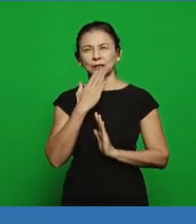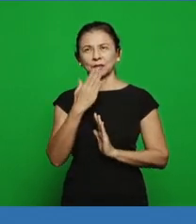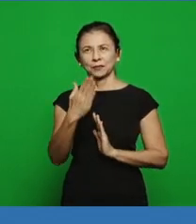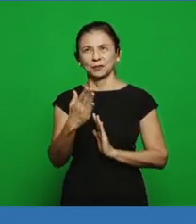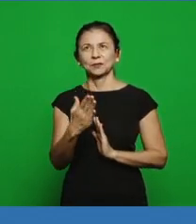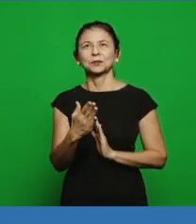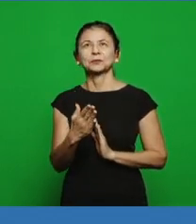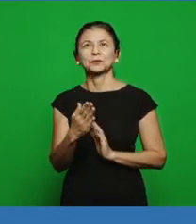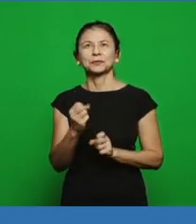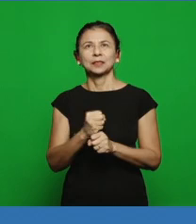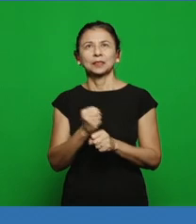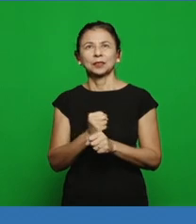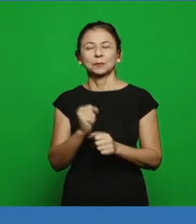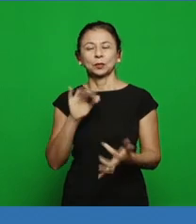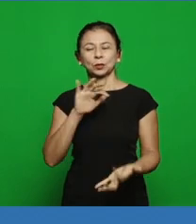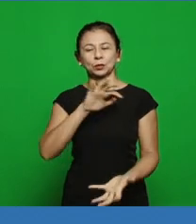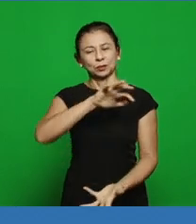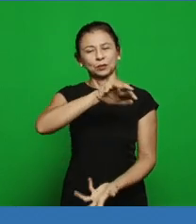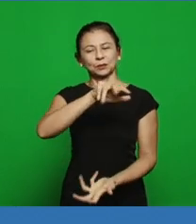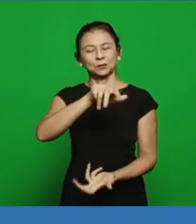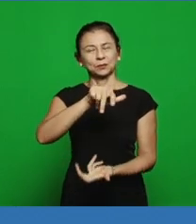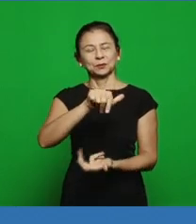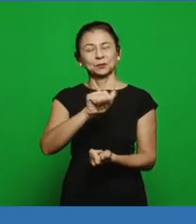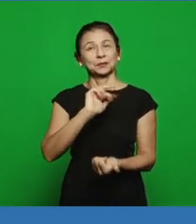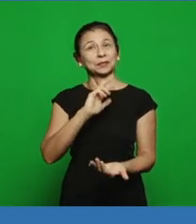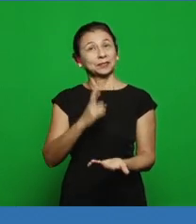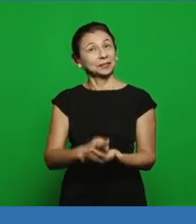the world and then we have the results, we’ll still see